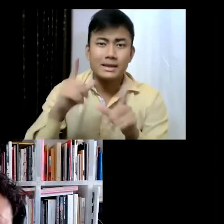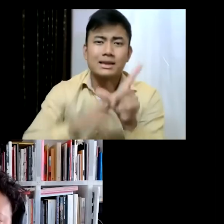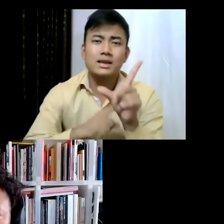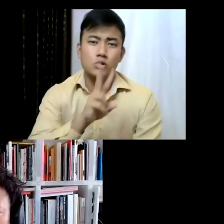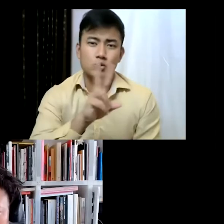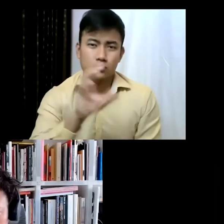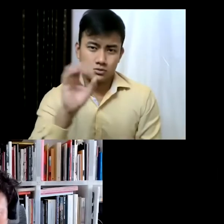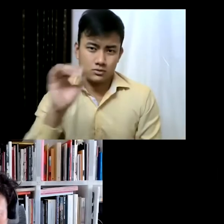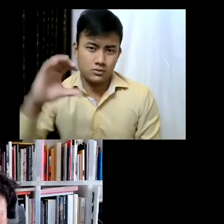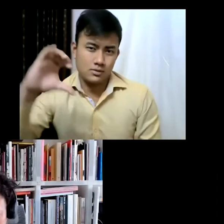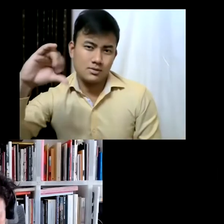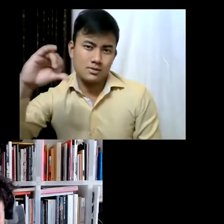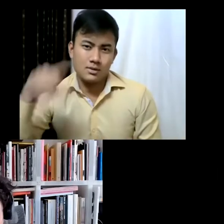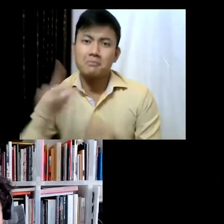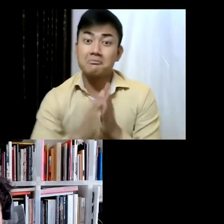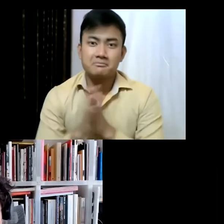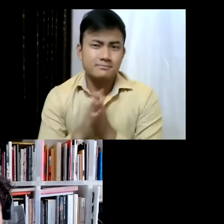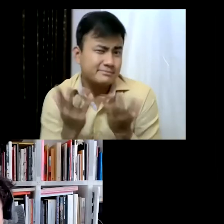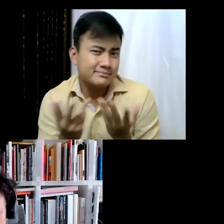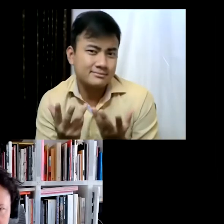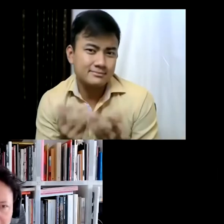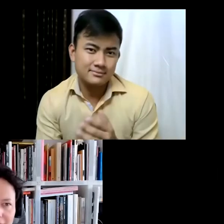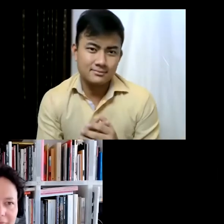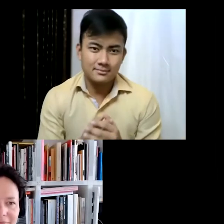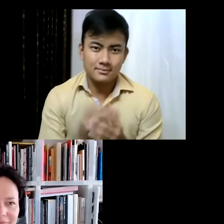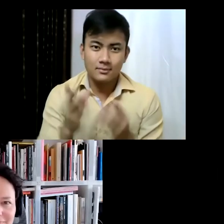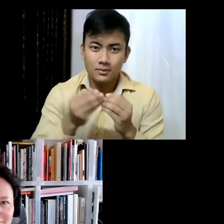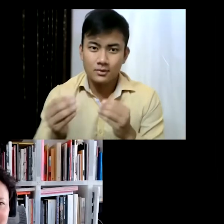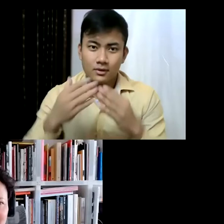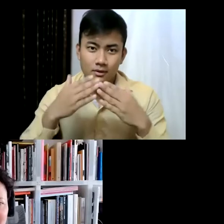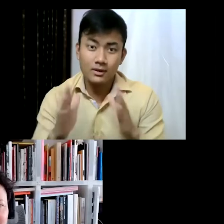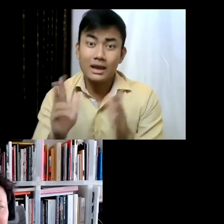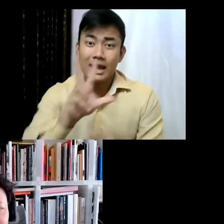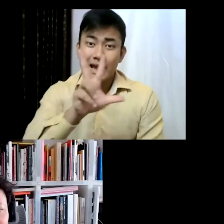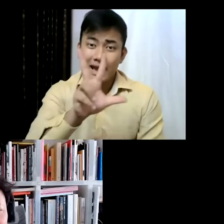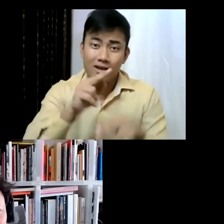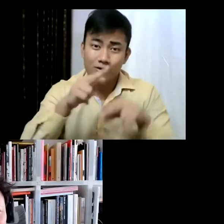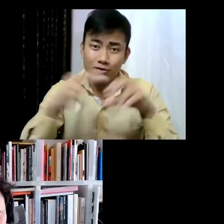Here's the interesting part- the walkway is just eight feet wide, and about a mile and a half long,